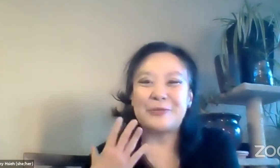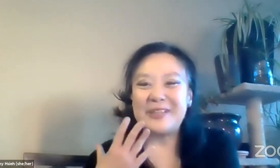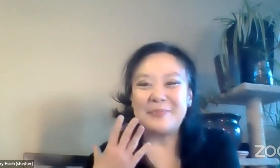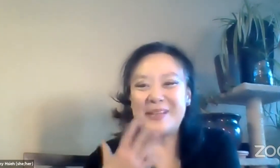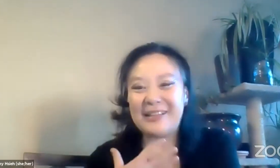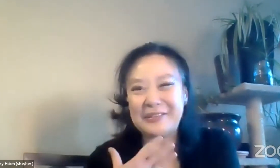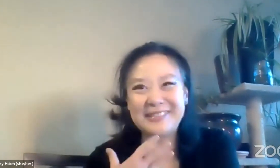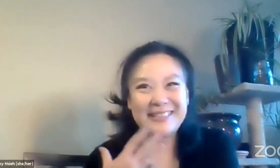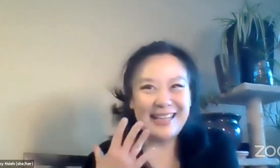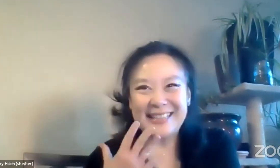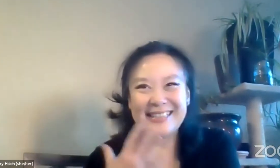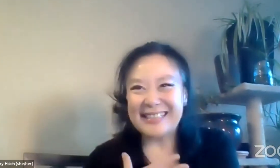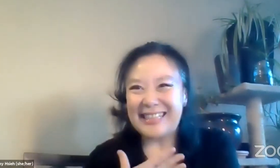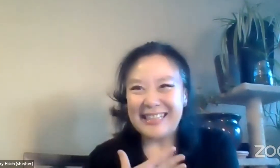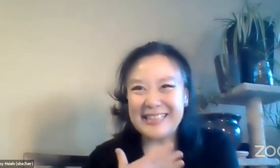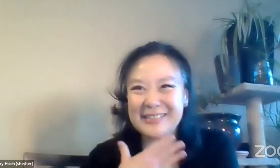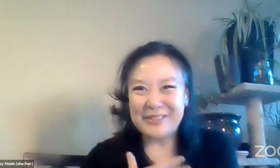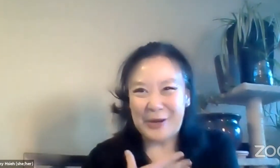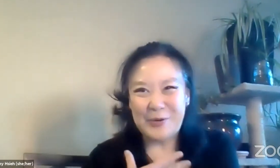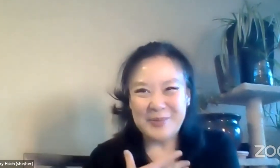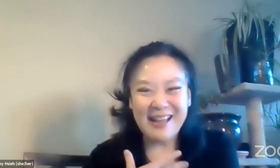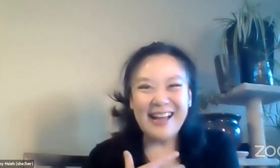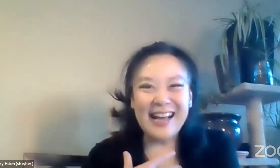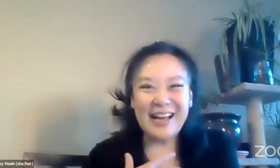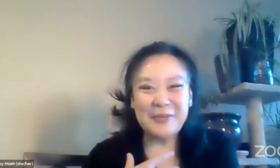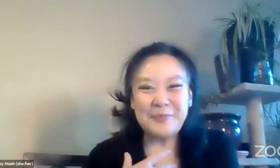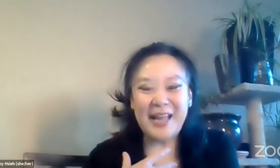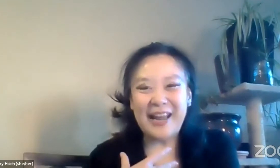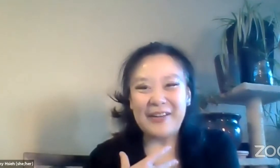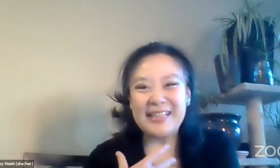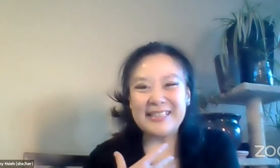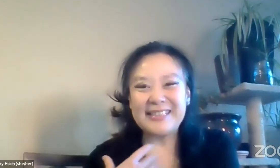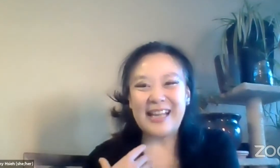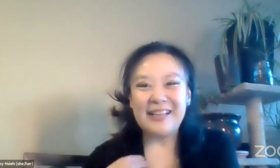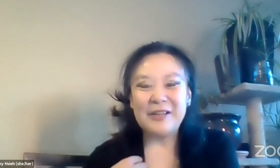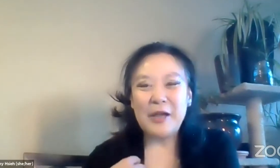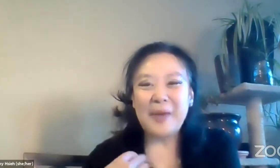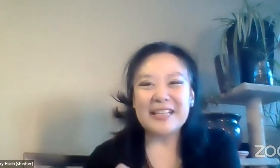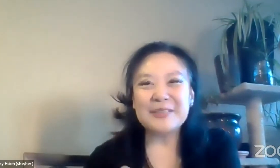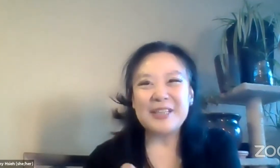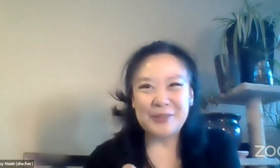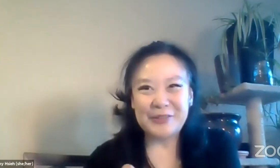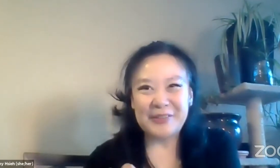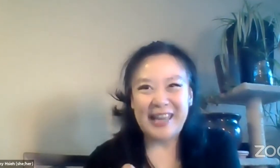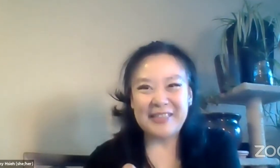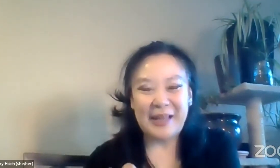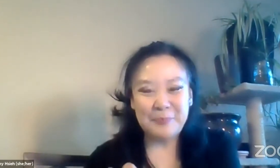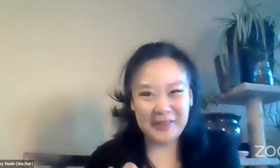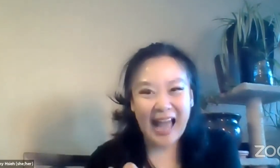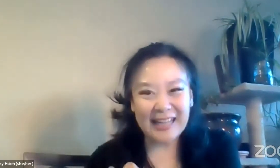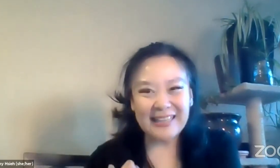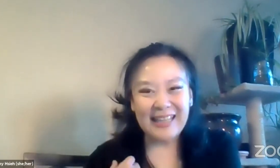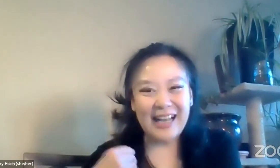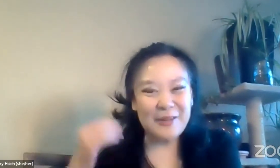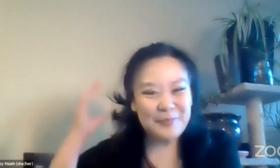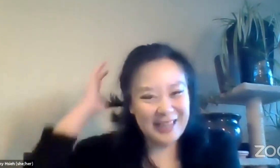cream colored skin tone. My hair is past my shoulder length and black